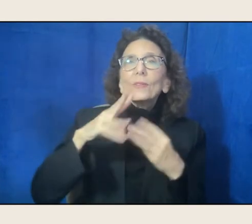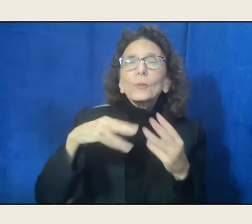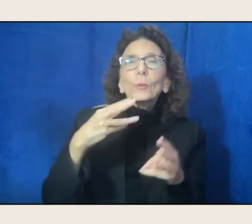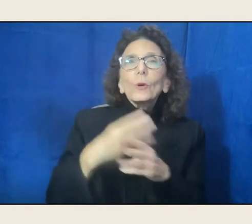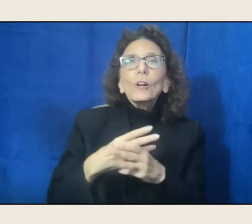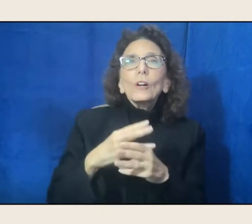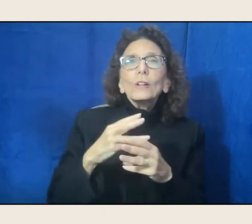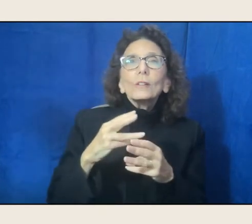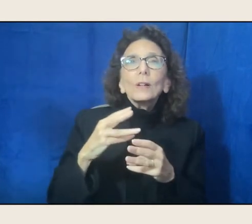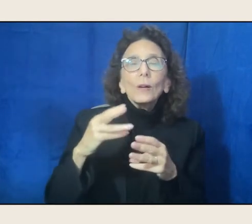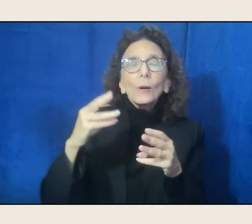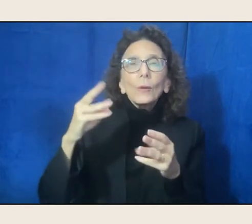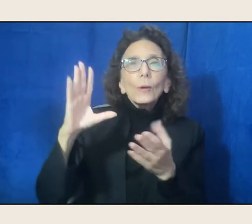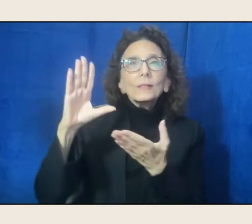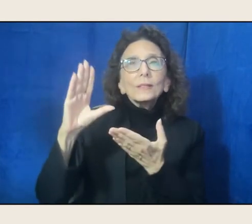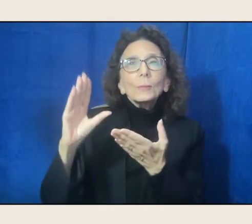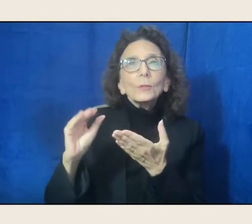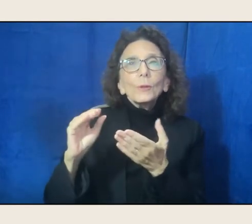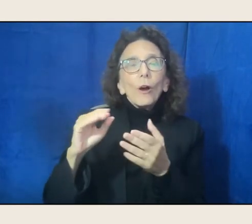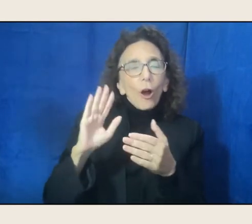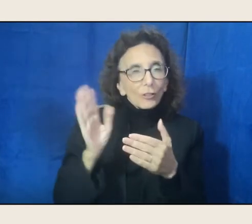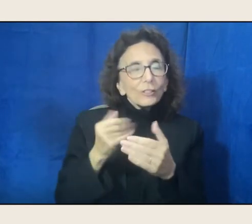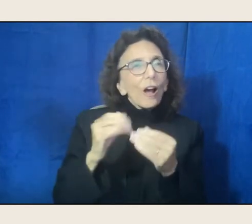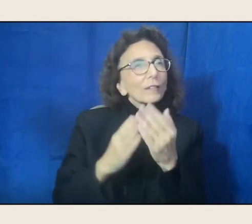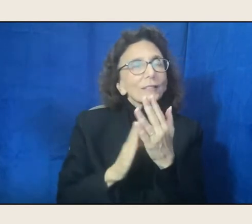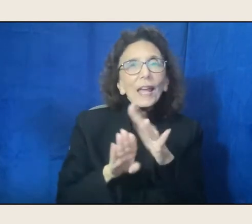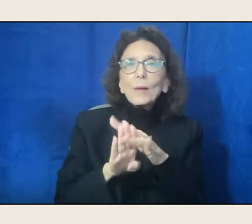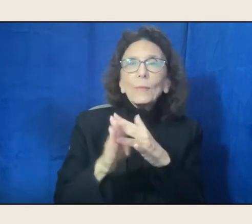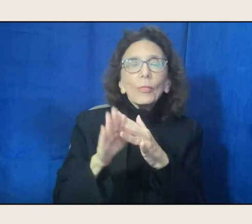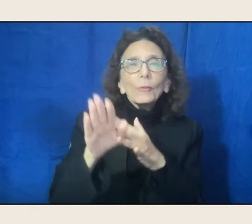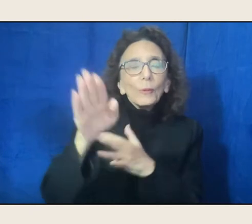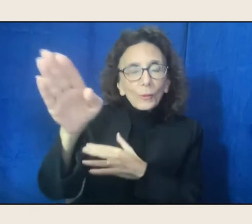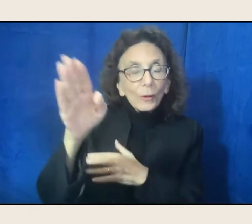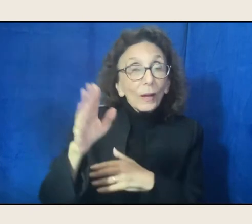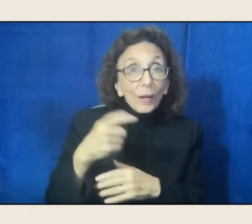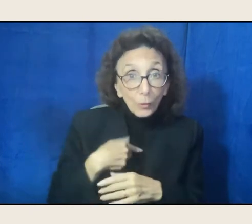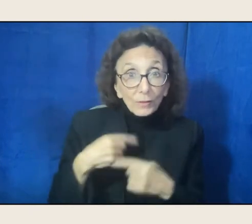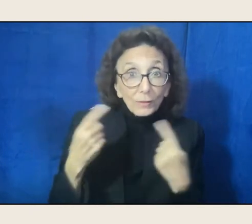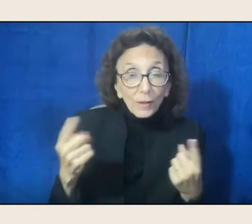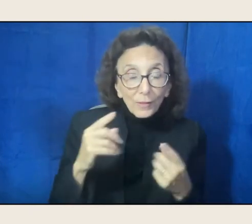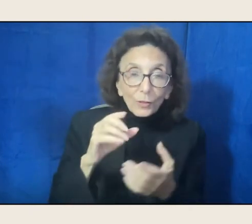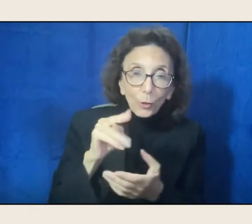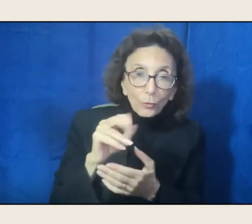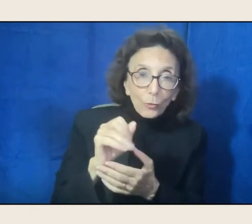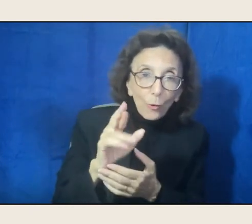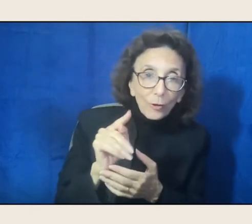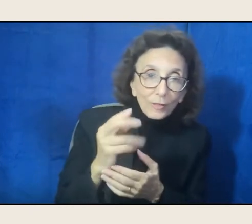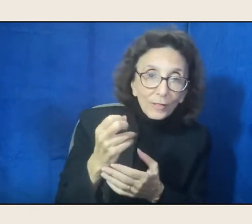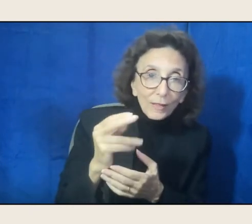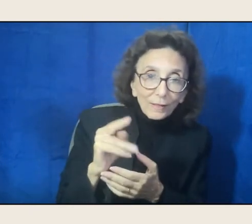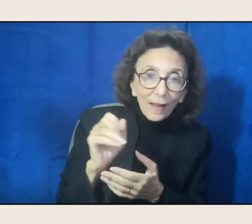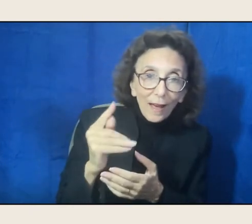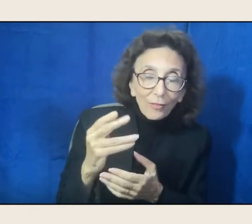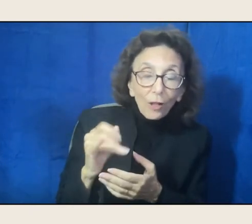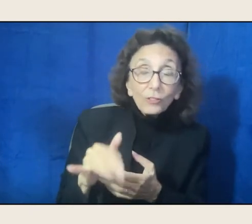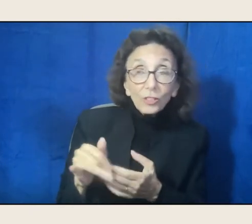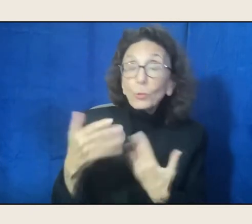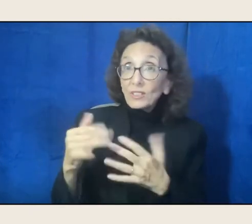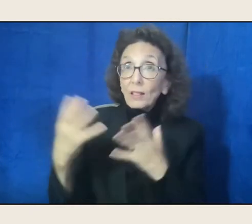Yeah, it was quite a trip, because it was to be a comprehensive anthology of Native poetry.